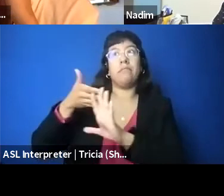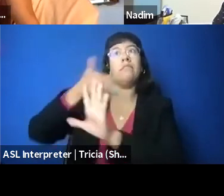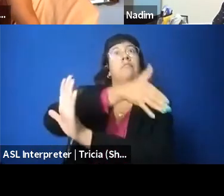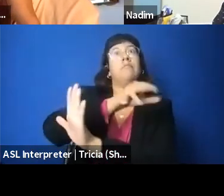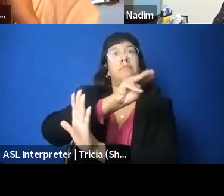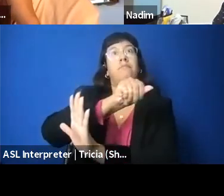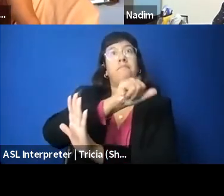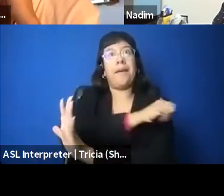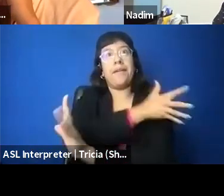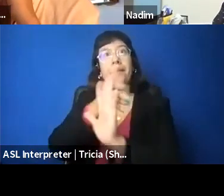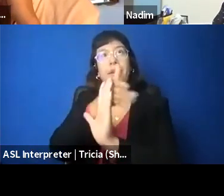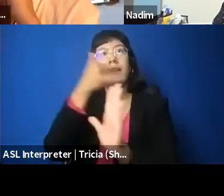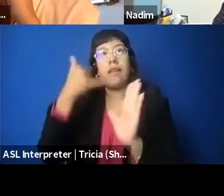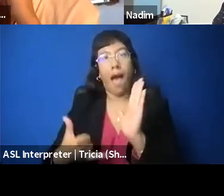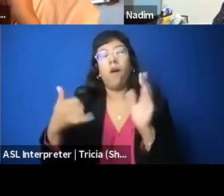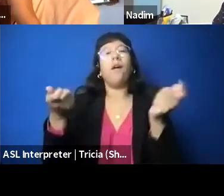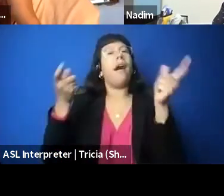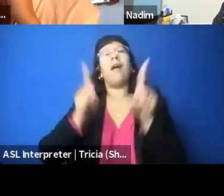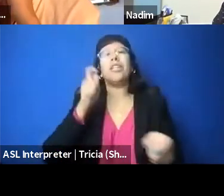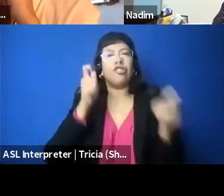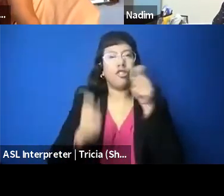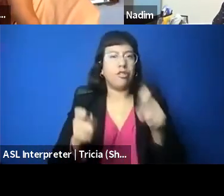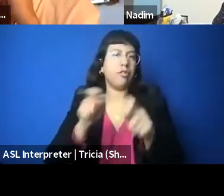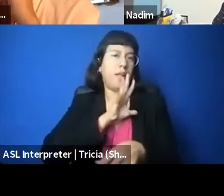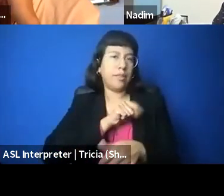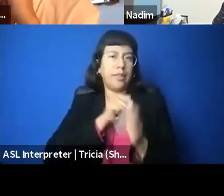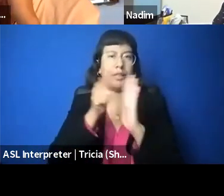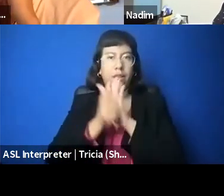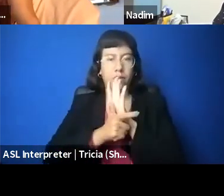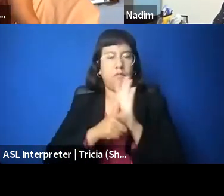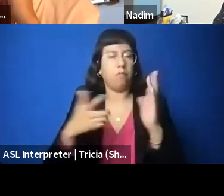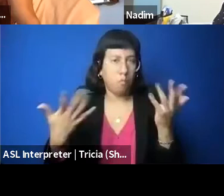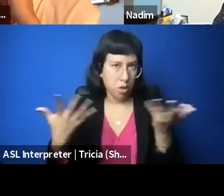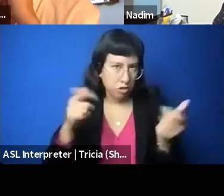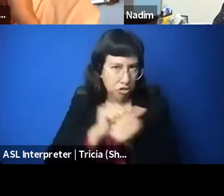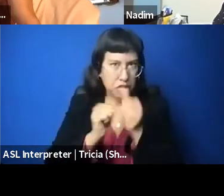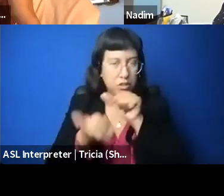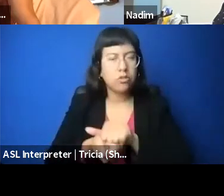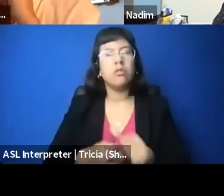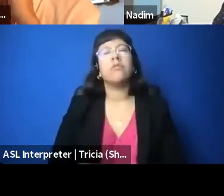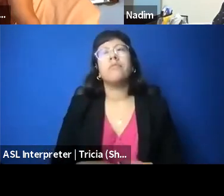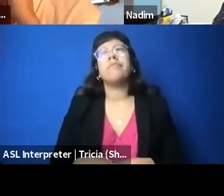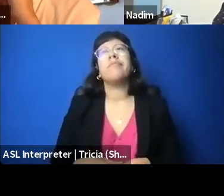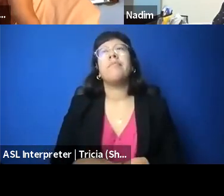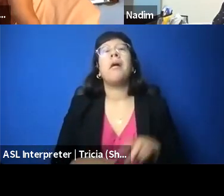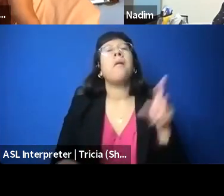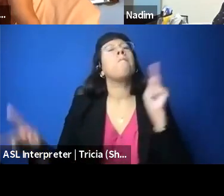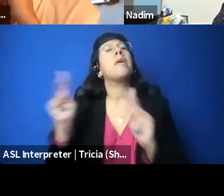in Palestine Legal that we've been seeing is that people are speaking out more, and it's not just people